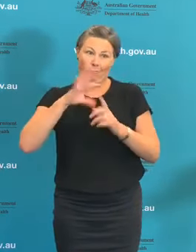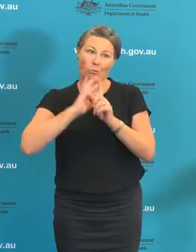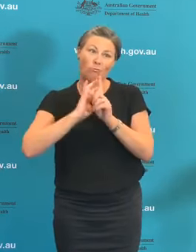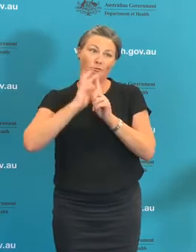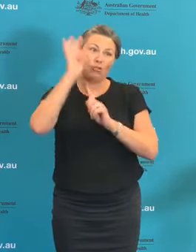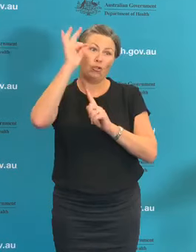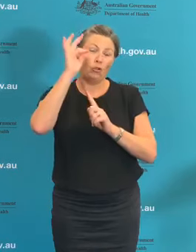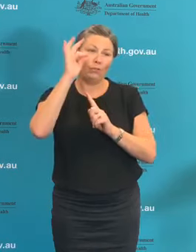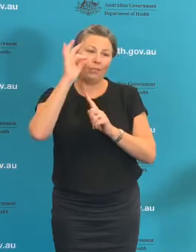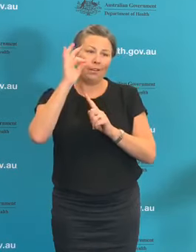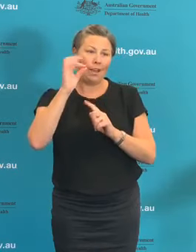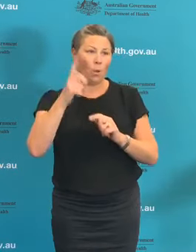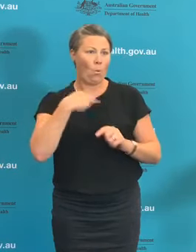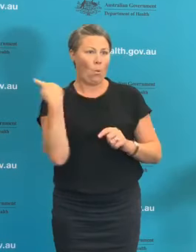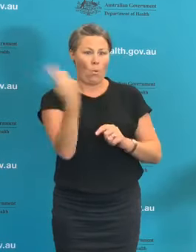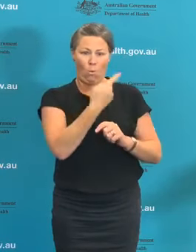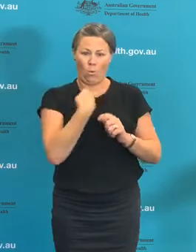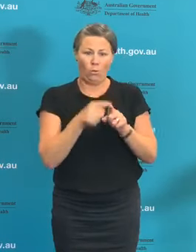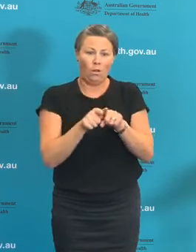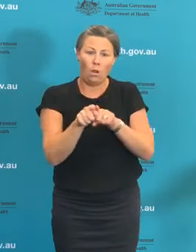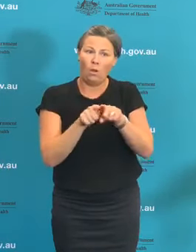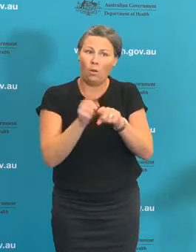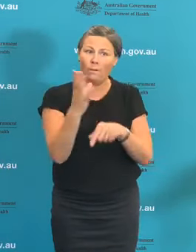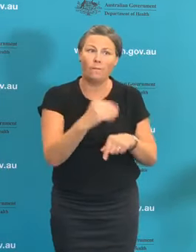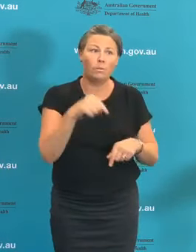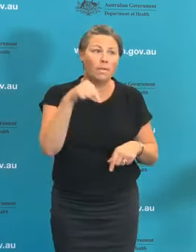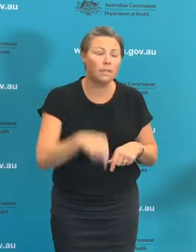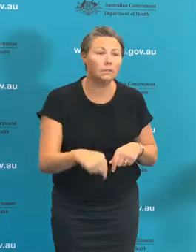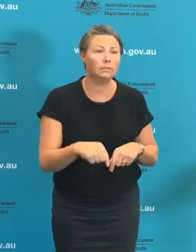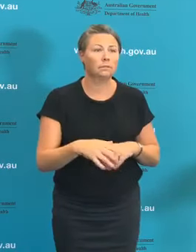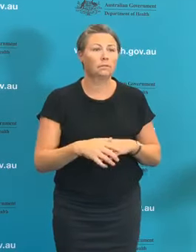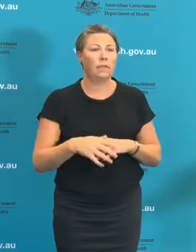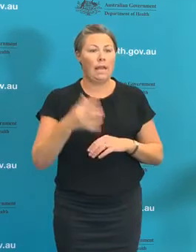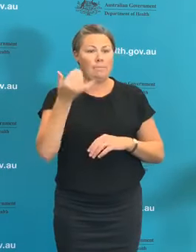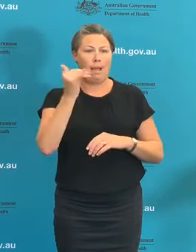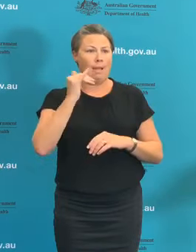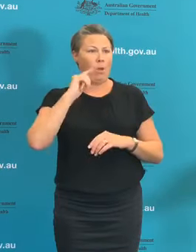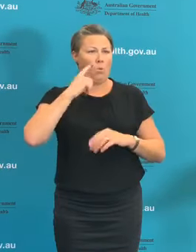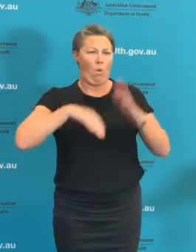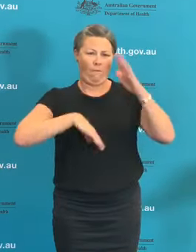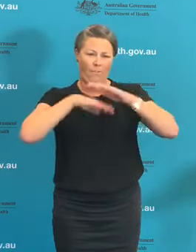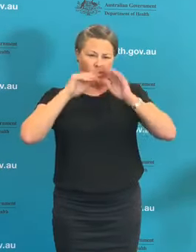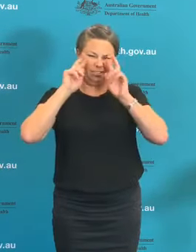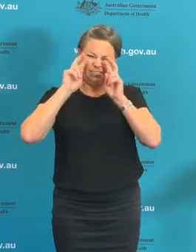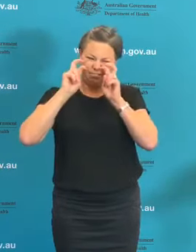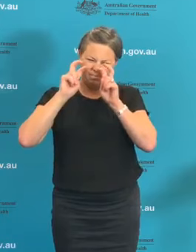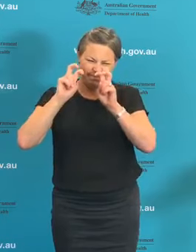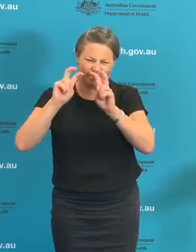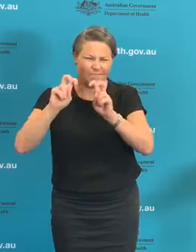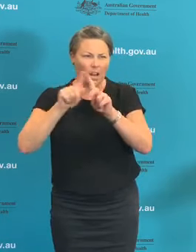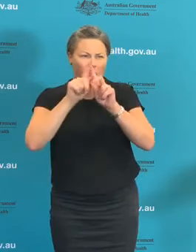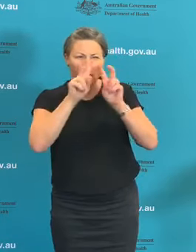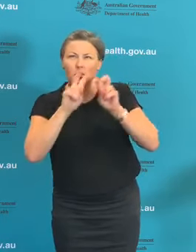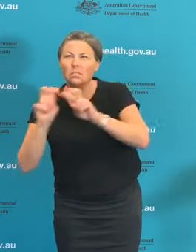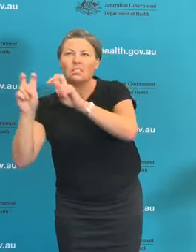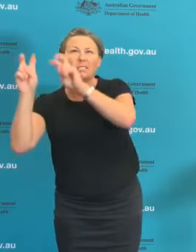lessons learnt, potentially inquiries as our Prime Minister has suggested, so I think we